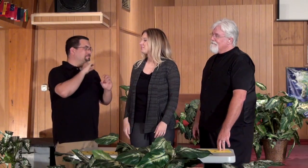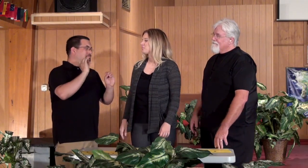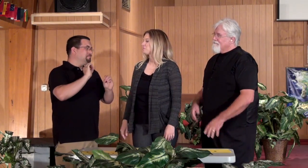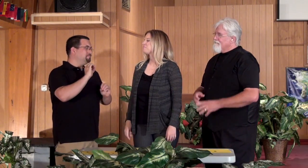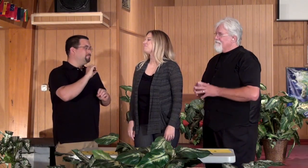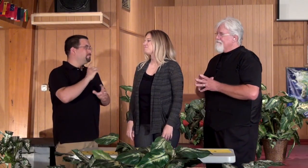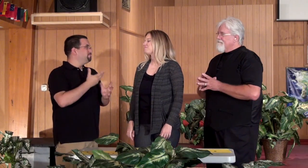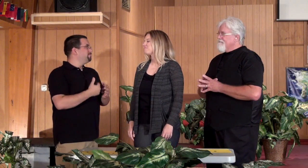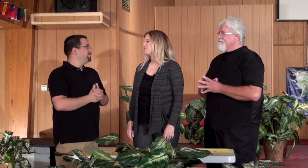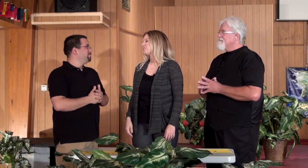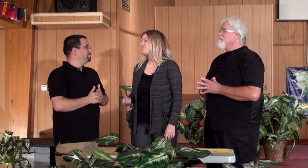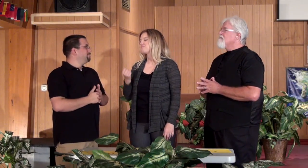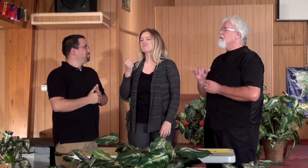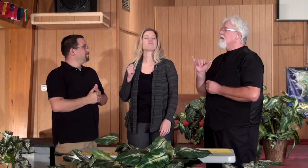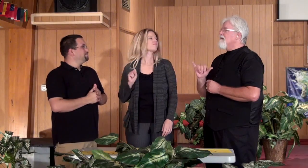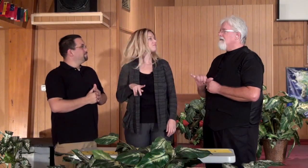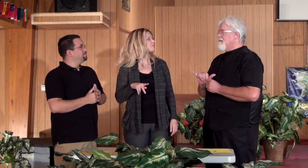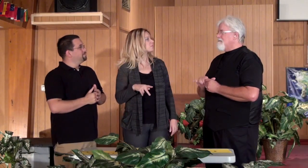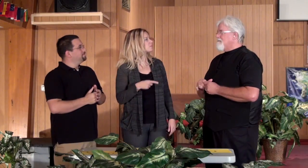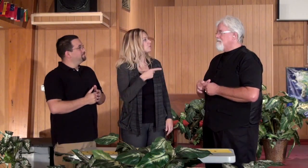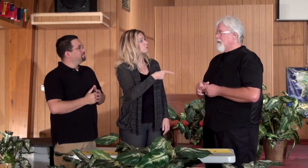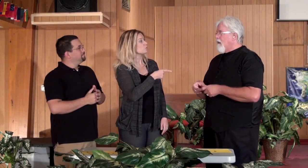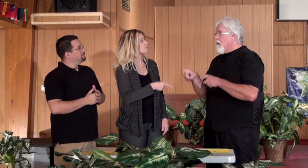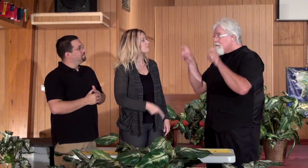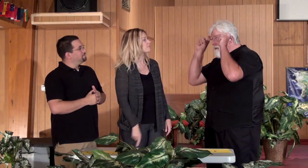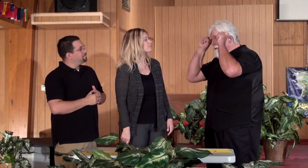Ryan: No. So those things didn't help. Candice: I see. What about you?